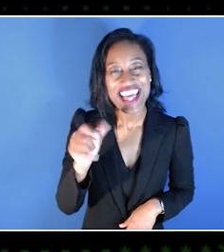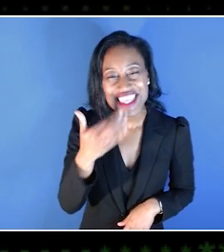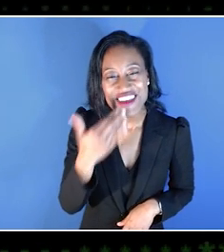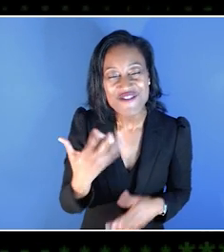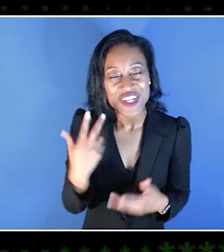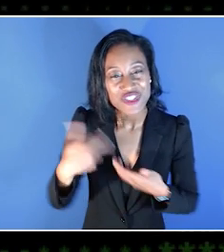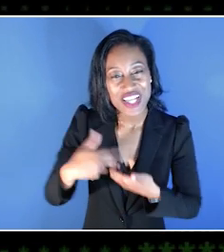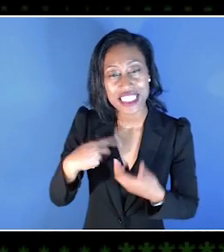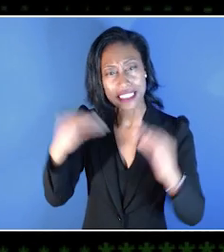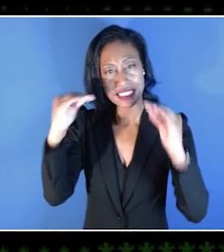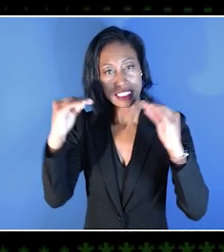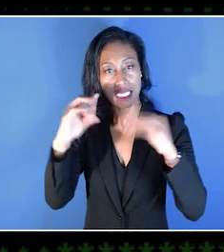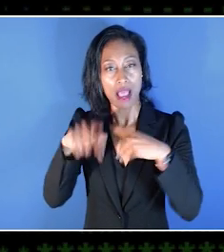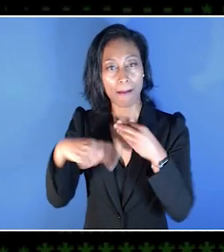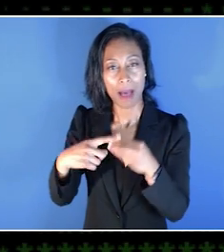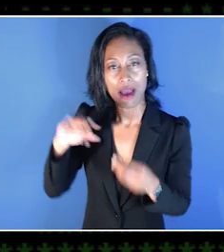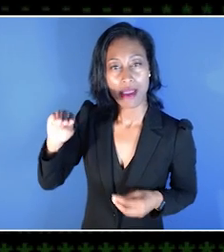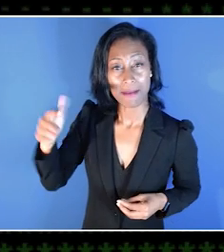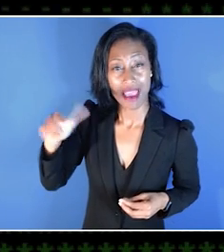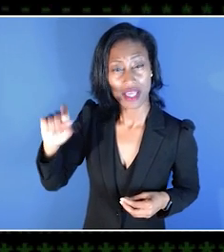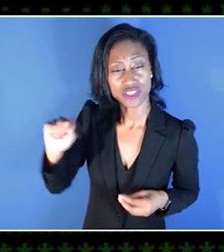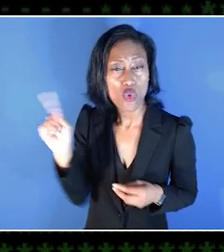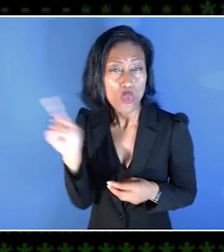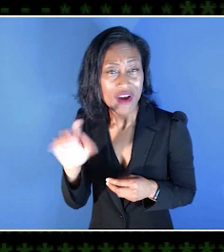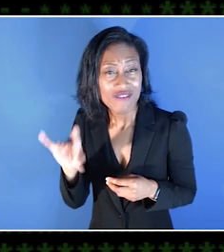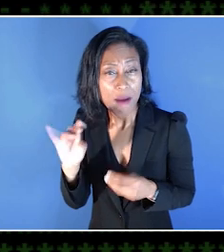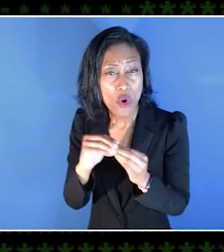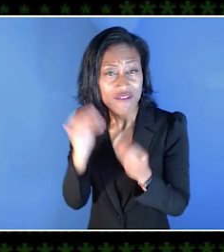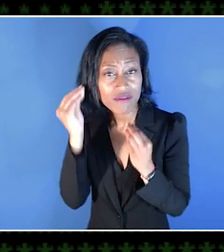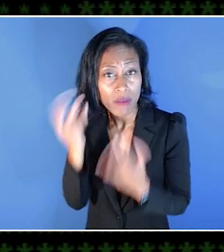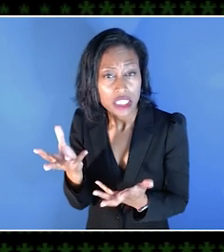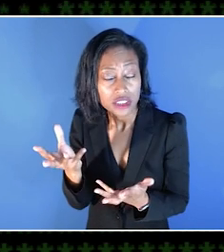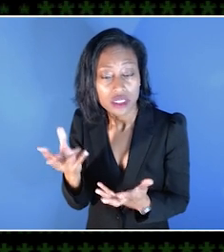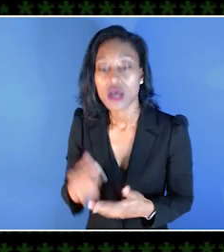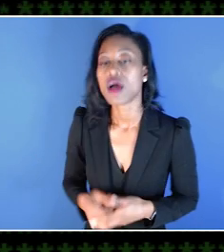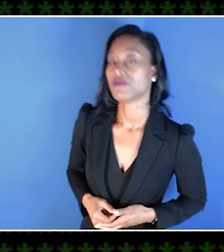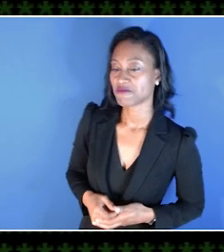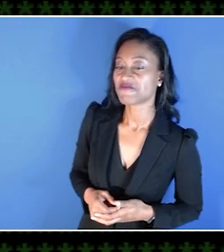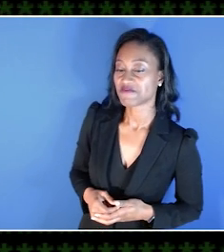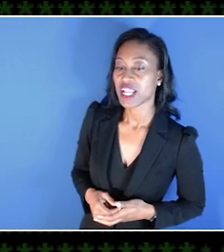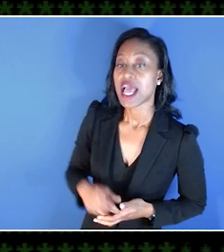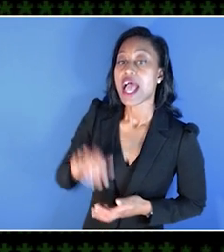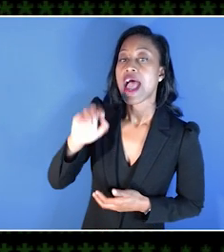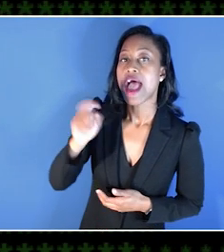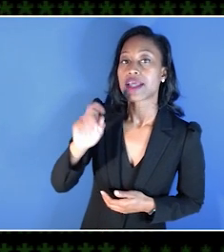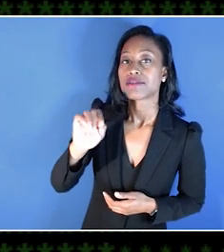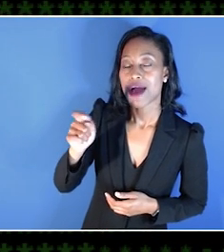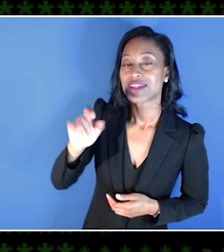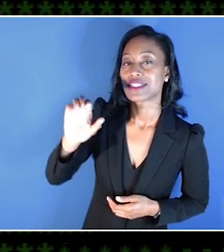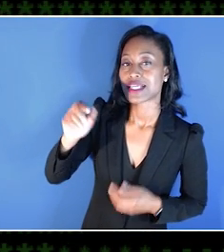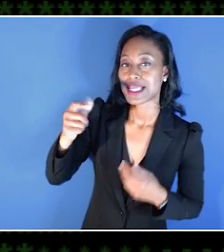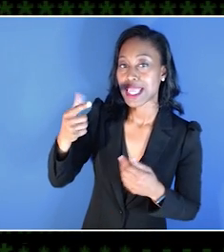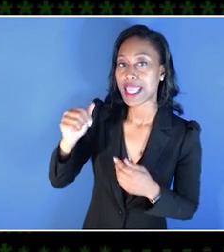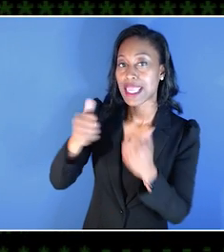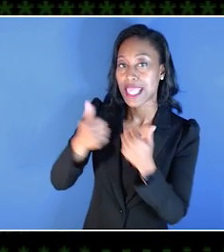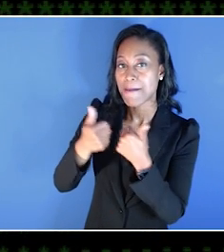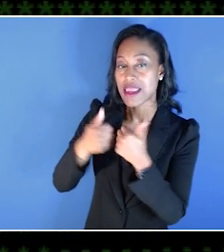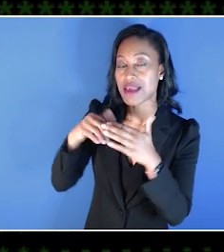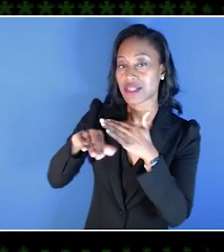If people actually wanted to know more about it, can you tell us a little more where can people find it? I would point people to the Xbox Gaming Accessibility website.